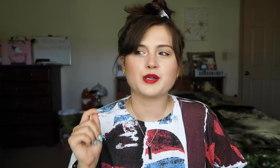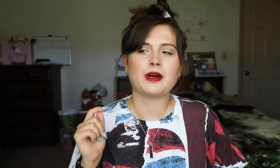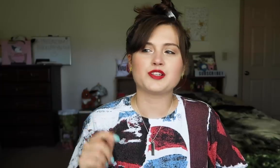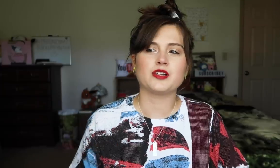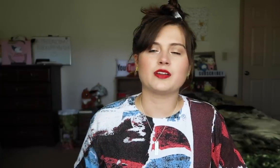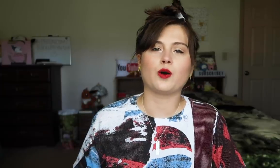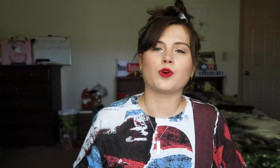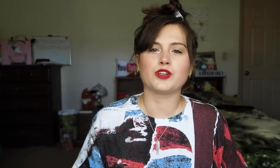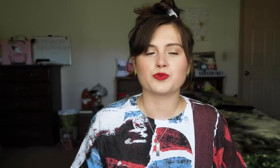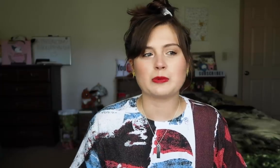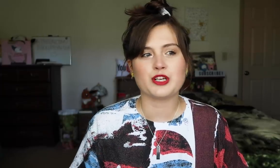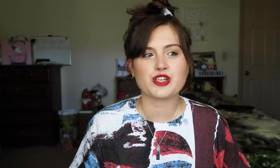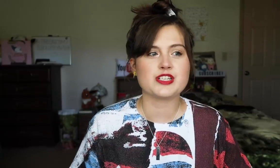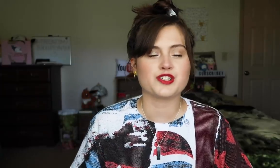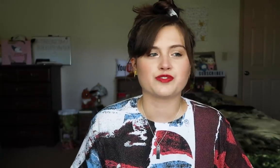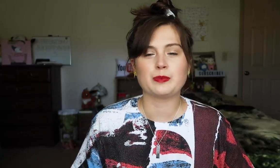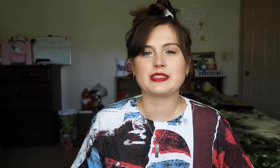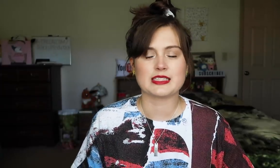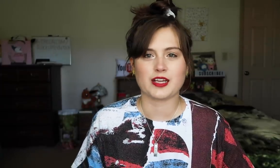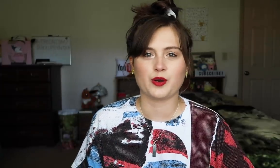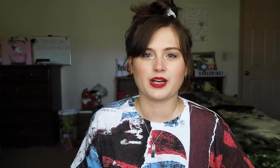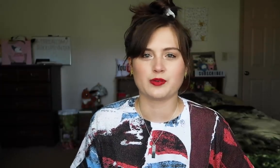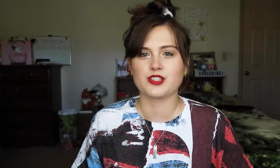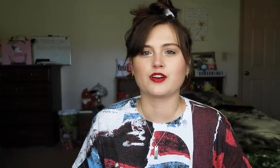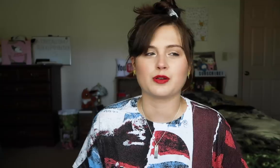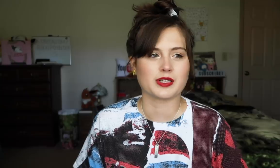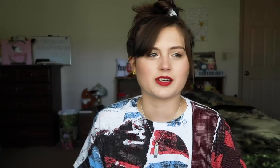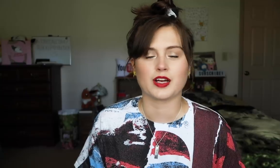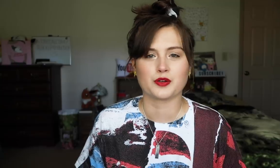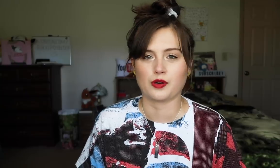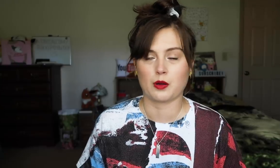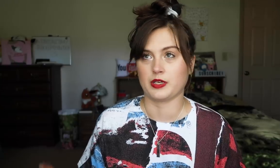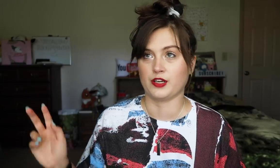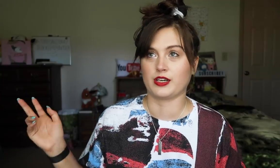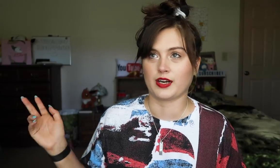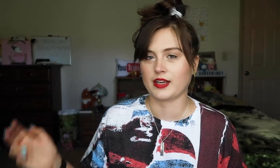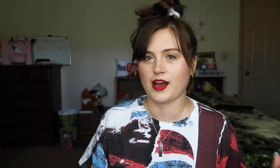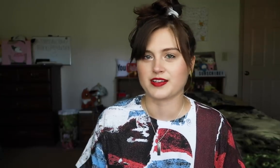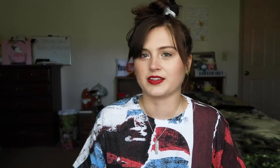I imagine, that words were much easier for me to say when I was younger because I grew up hearing, I guess,